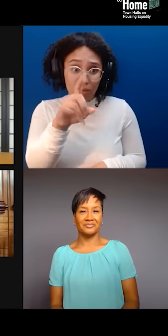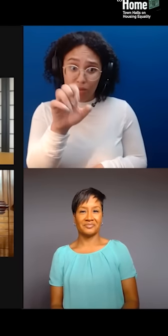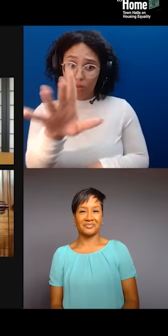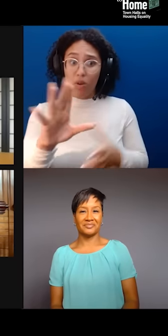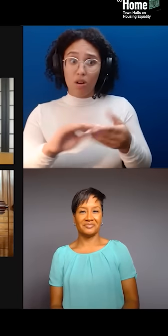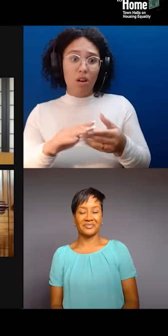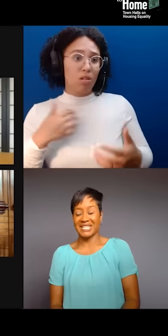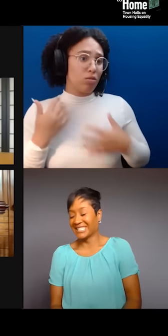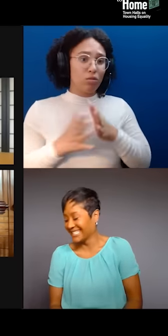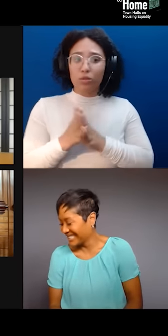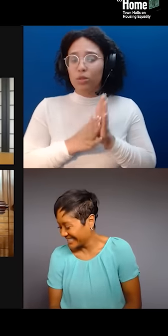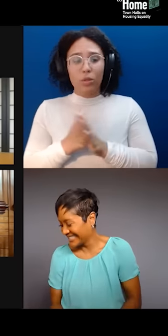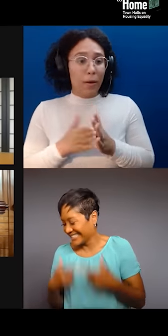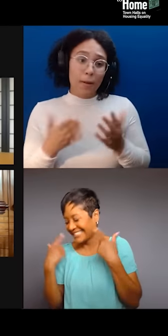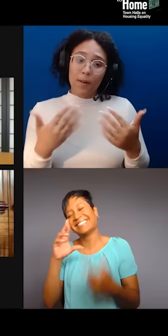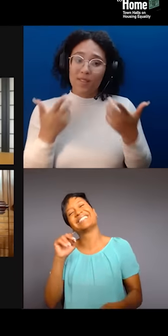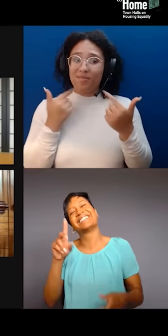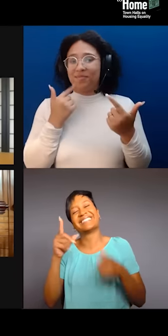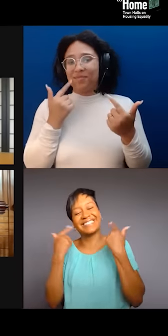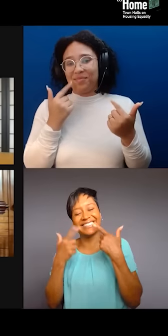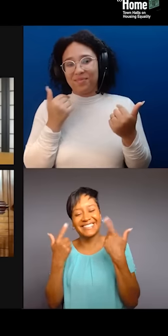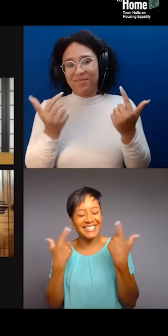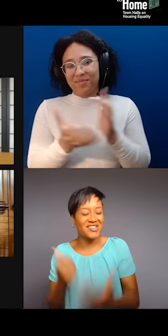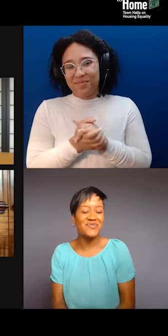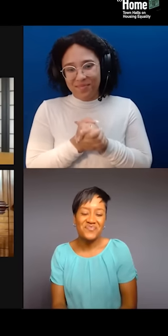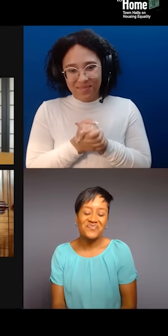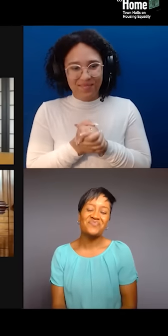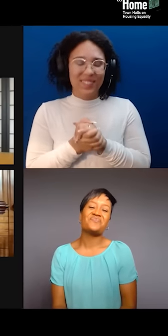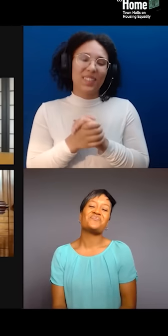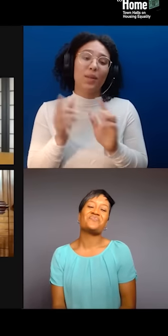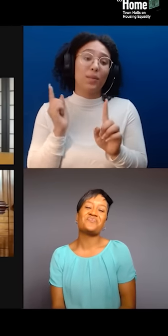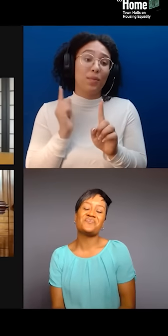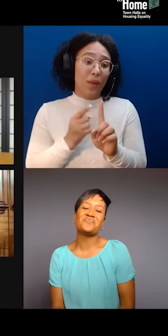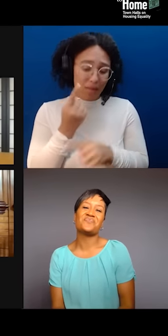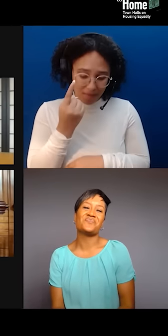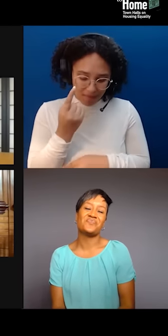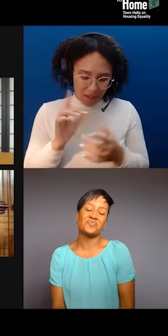One, I'll say, why are most people in the United States more comfortable